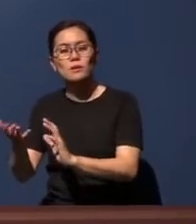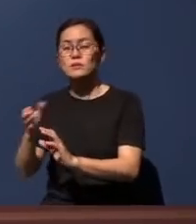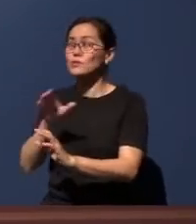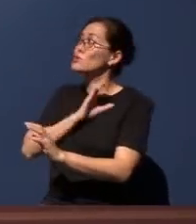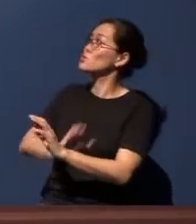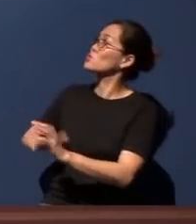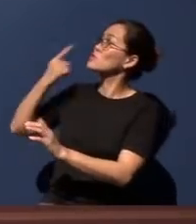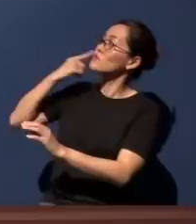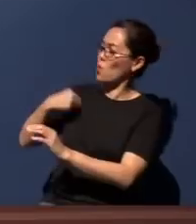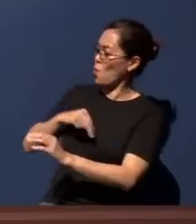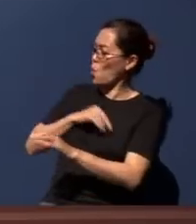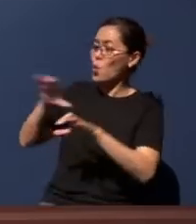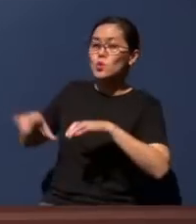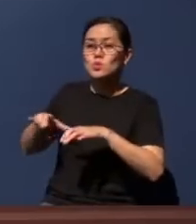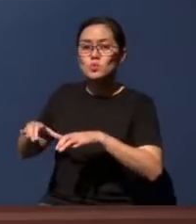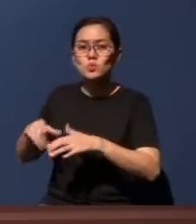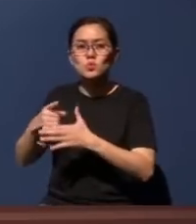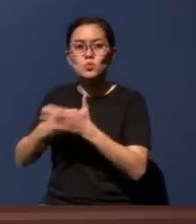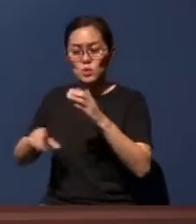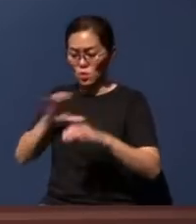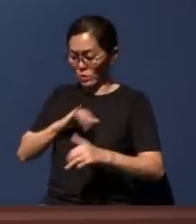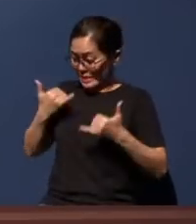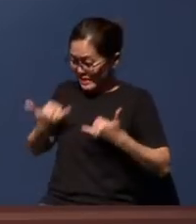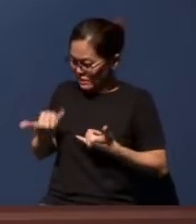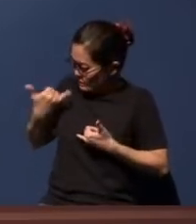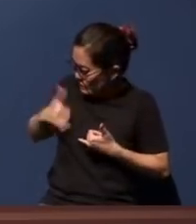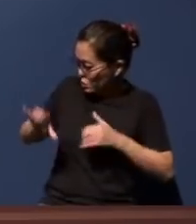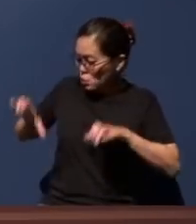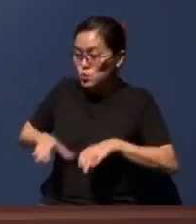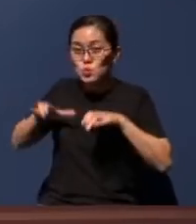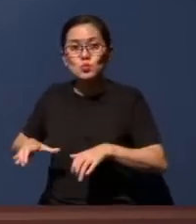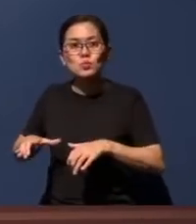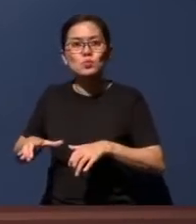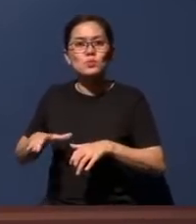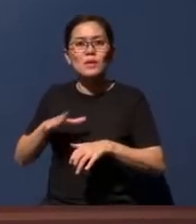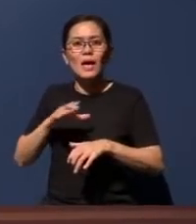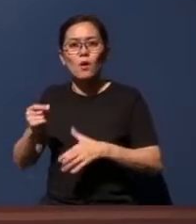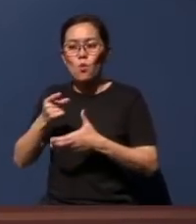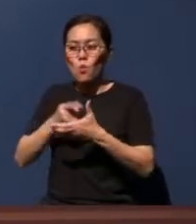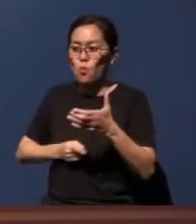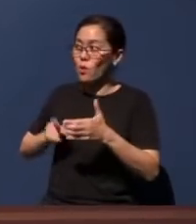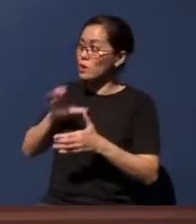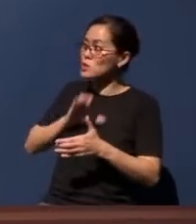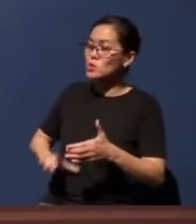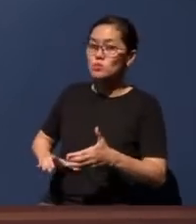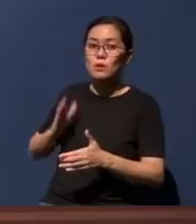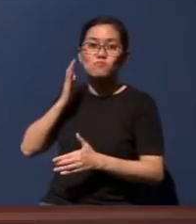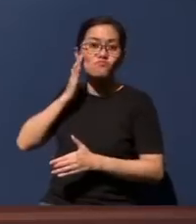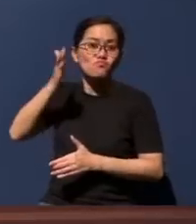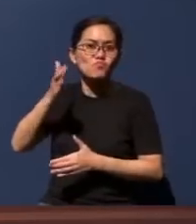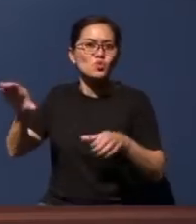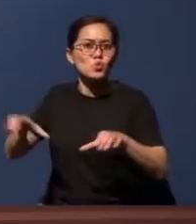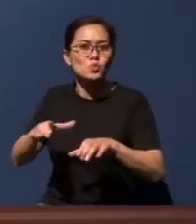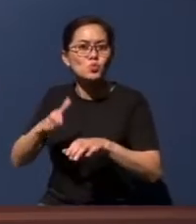for what Christ is doing for us, for what Christ will be doing for us. And so if you know the